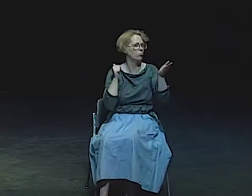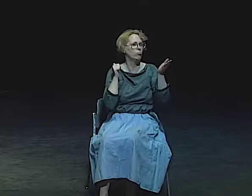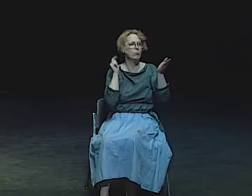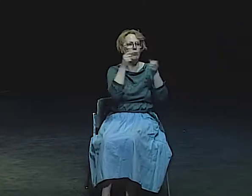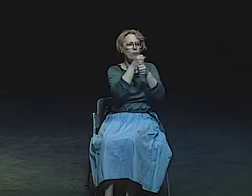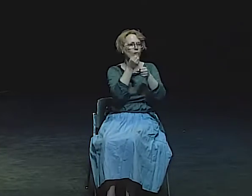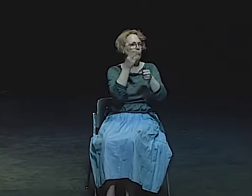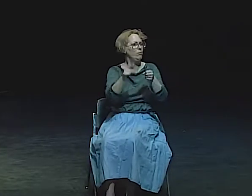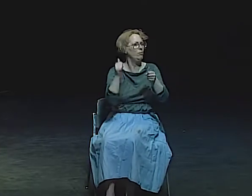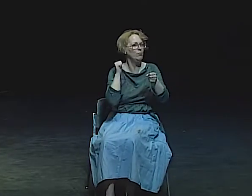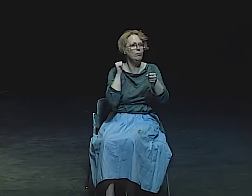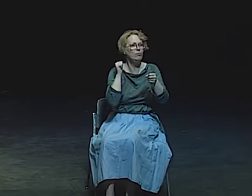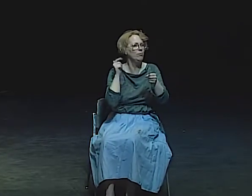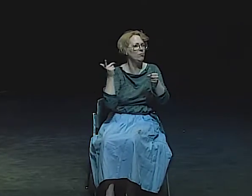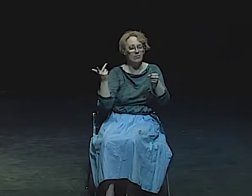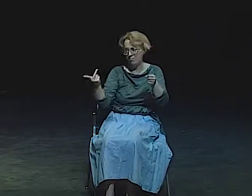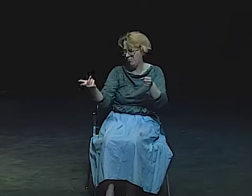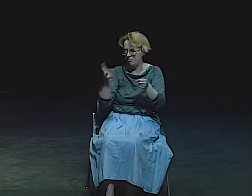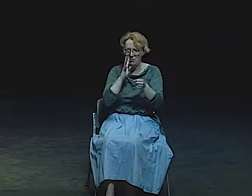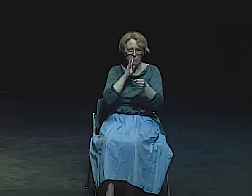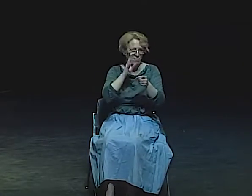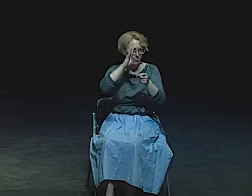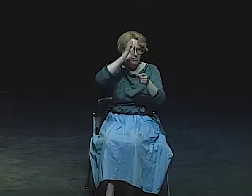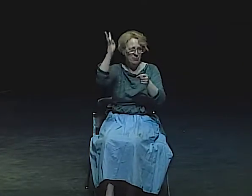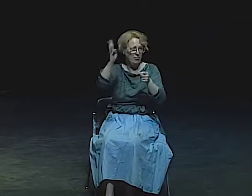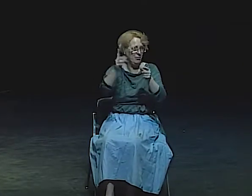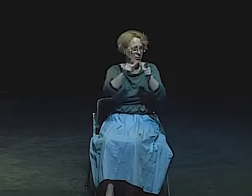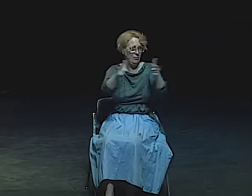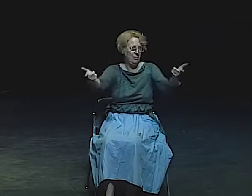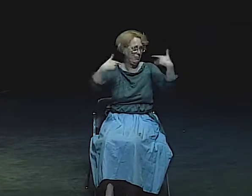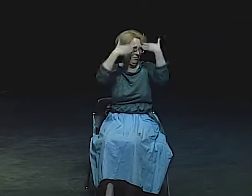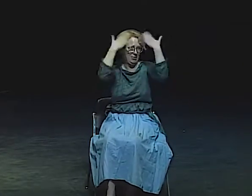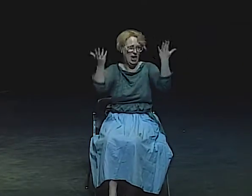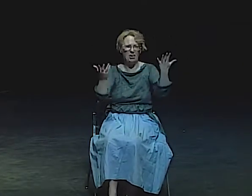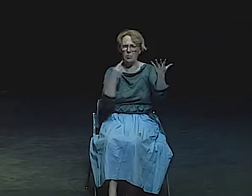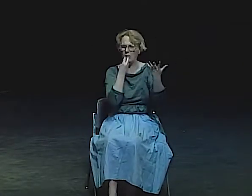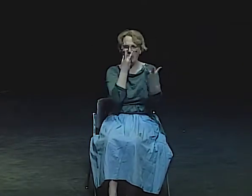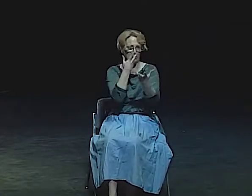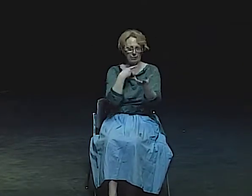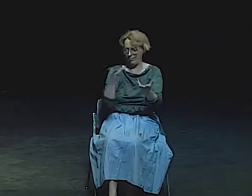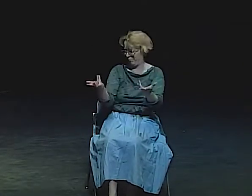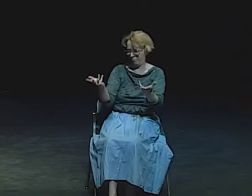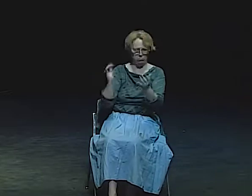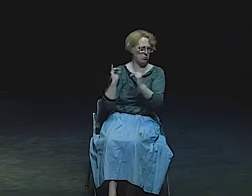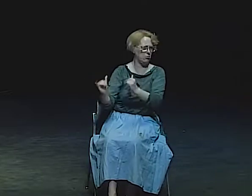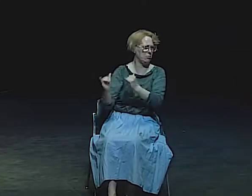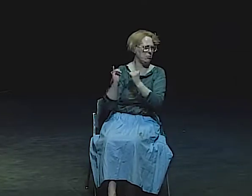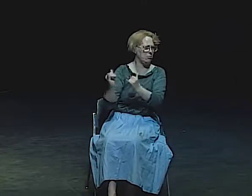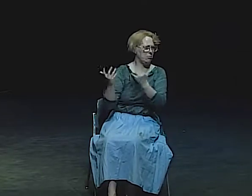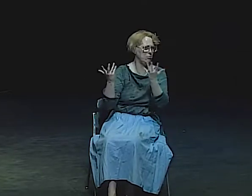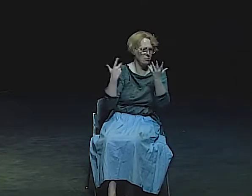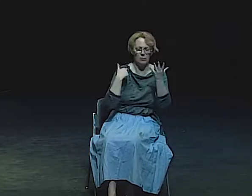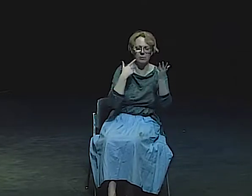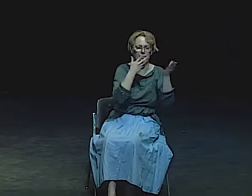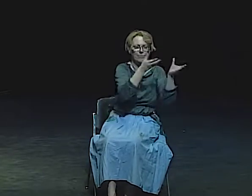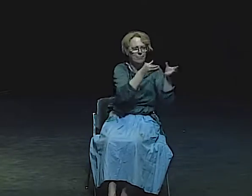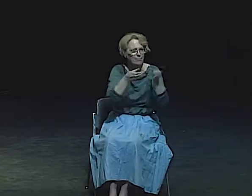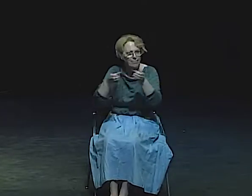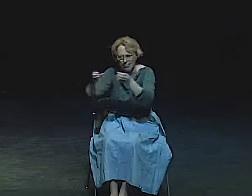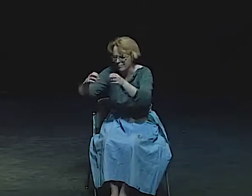I THOUGHT, "HMM, WHAT ELSE COULD I DO?" SO I TRIED TO GIVE HER COFFEE, BUT SHE WOULDN'T TAKE COFFEE FROM ME. I DIDN'T KNOW WHAT KINDS OF THINGS SHE WAS SAYING.